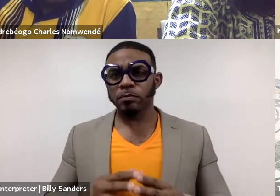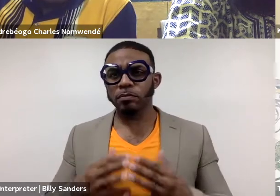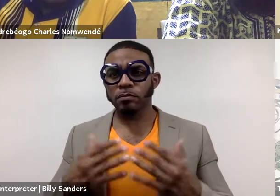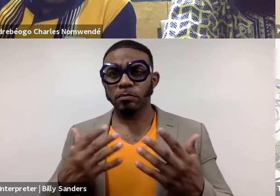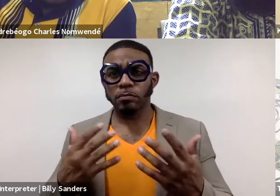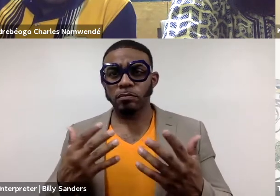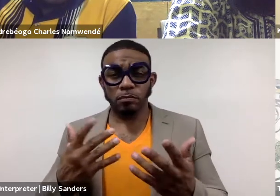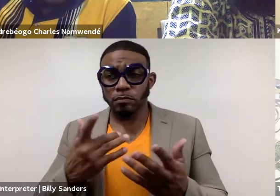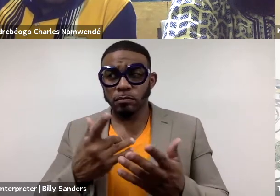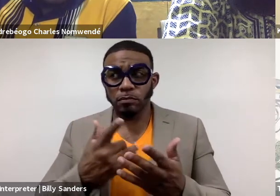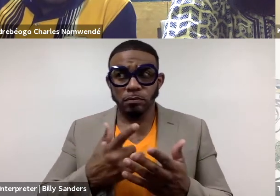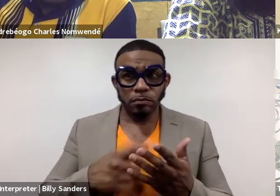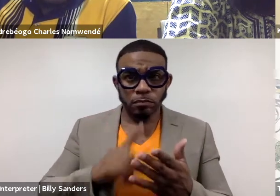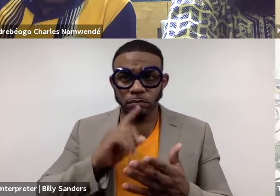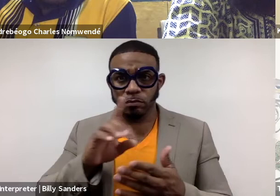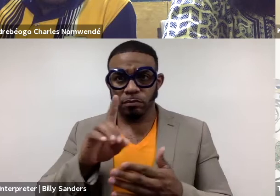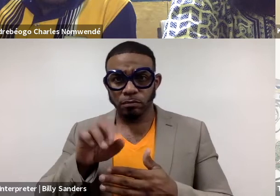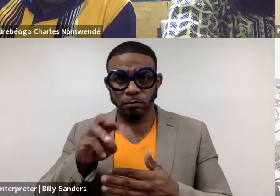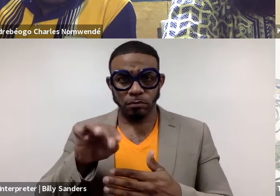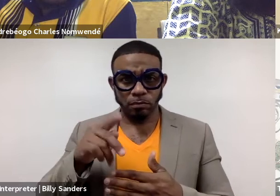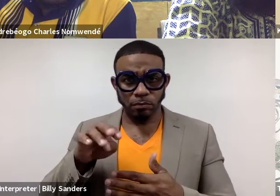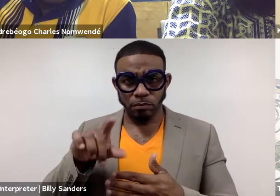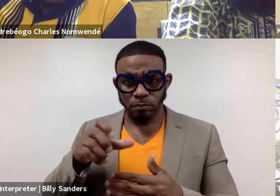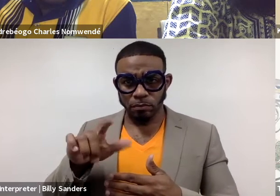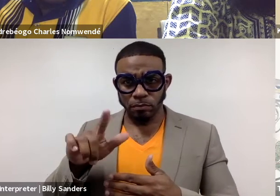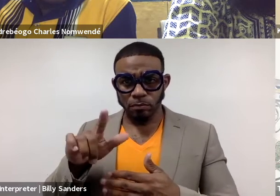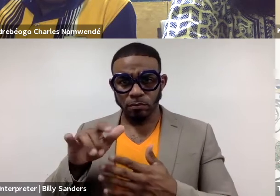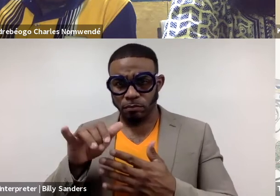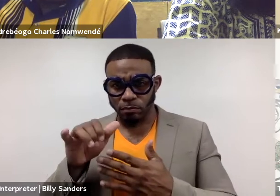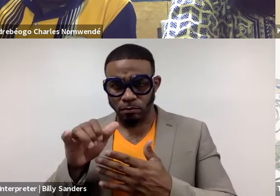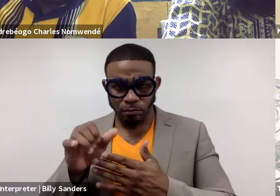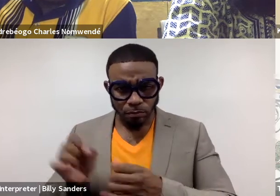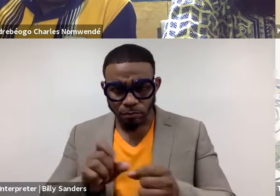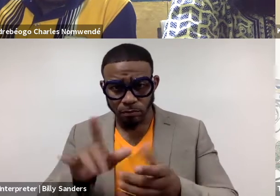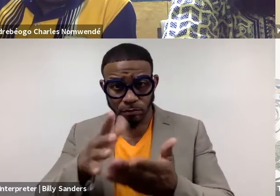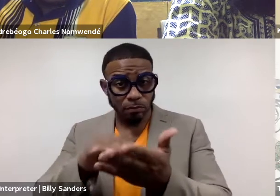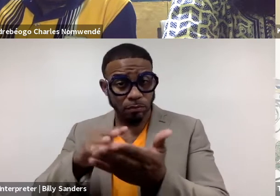what are the dramaturgical skills that you've learned or that you've picked to,